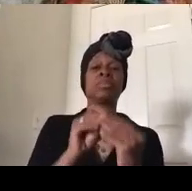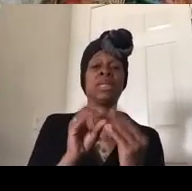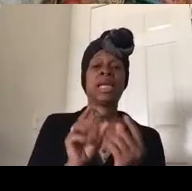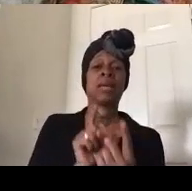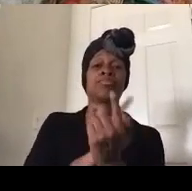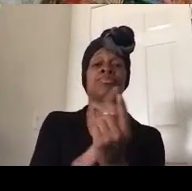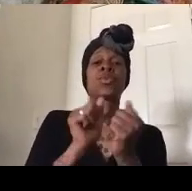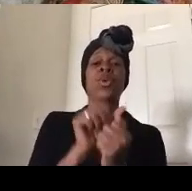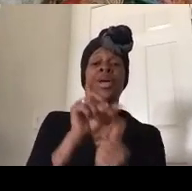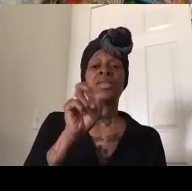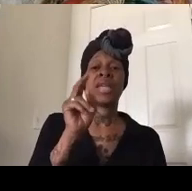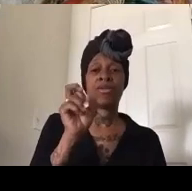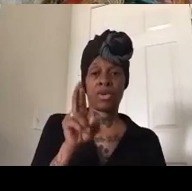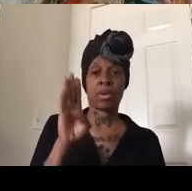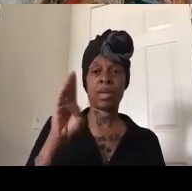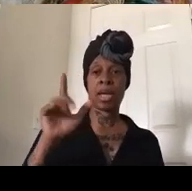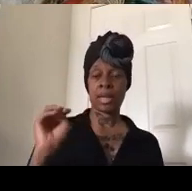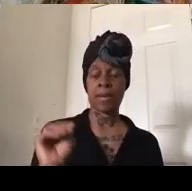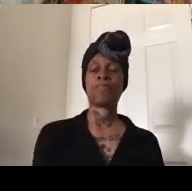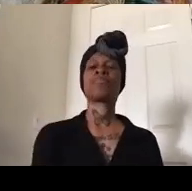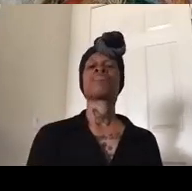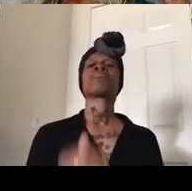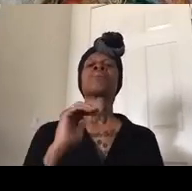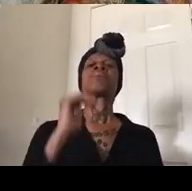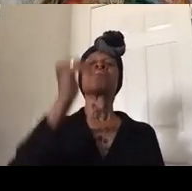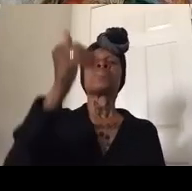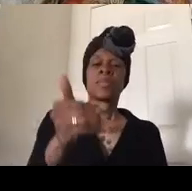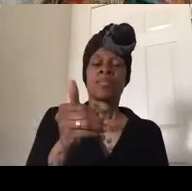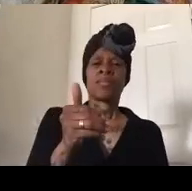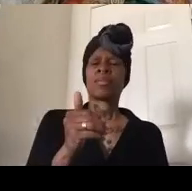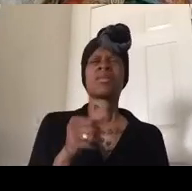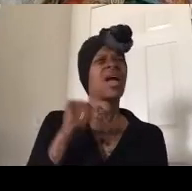from there um we headed on out and i don't even remember where we went we